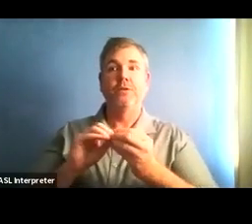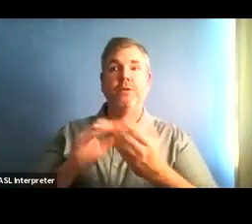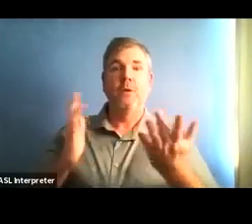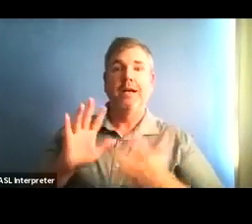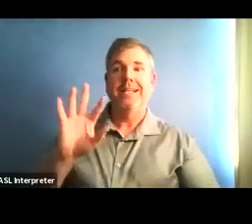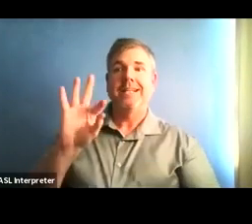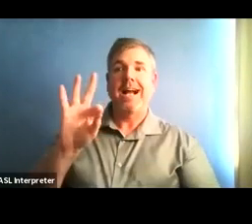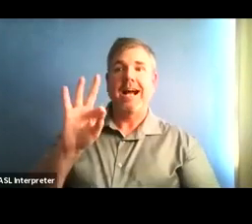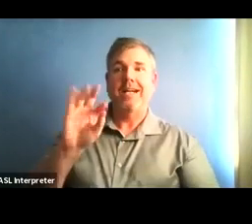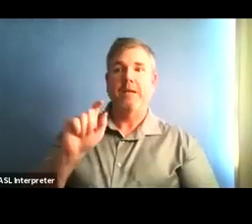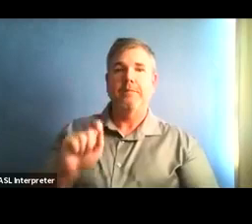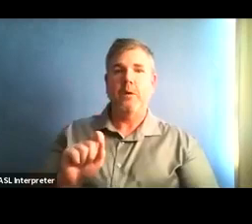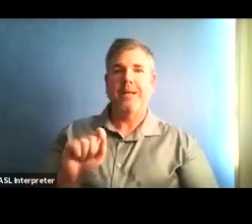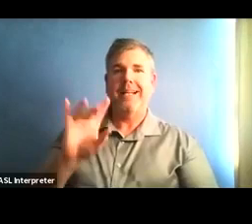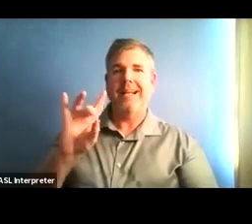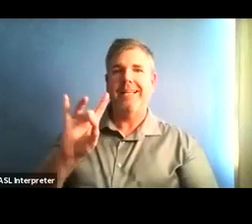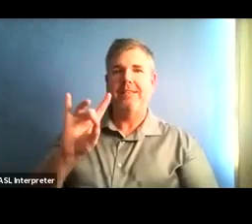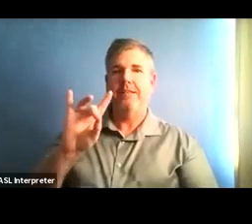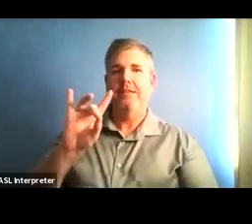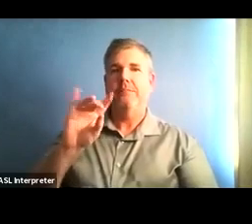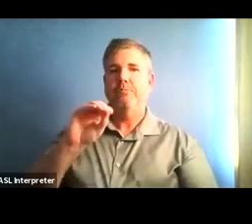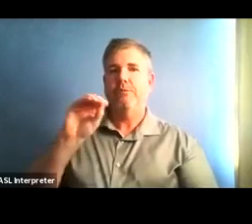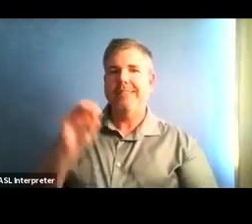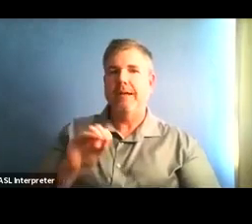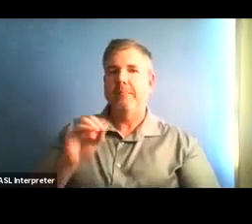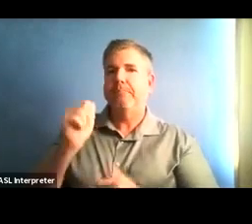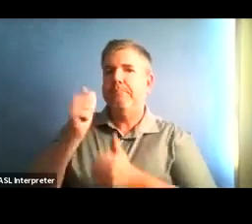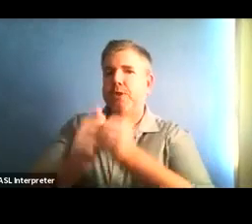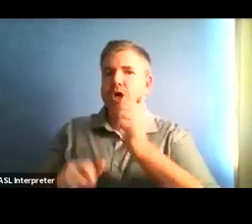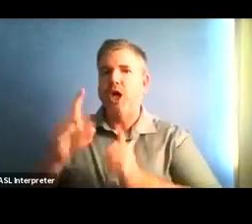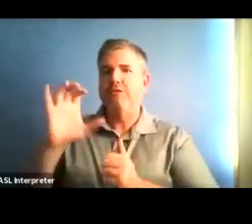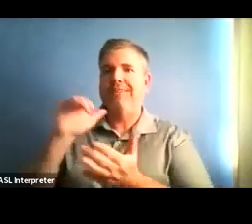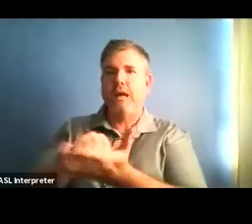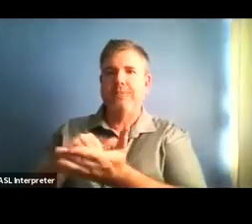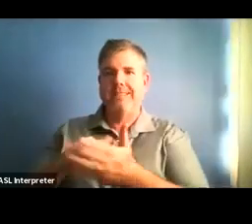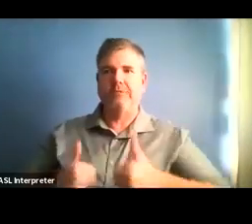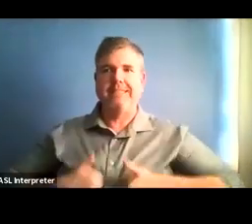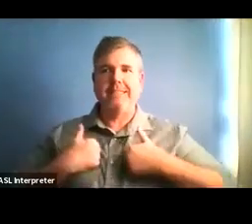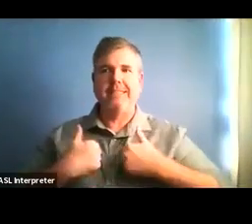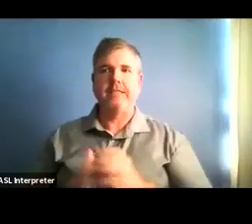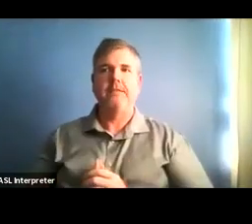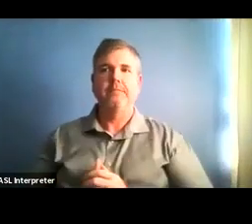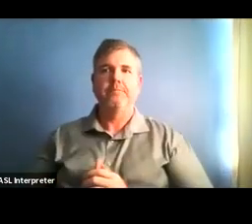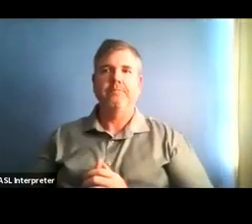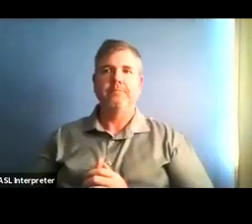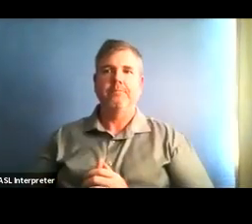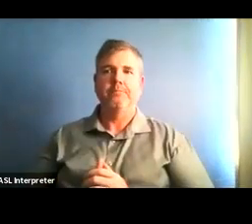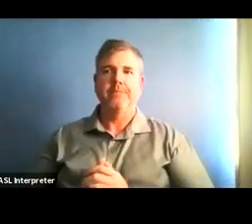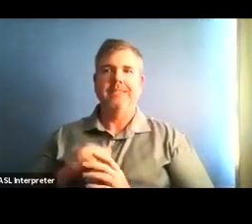That is the latest update and our test positive positivity now is four point four percent.